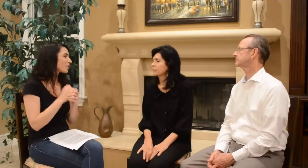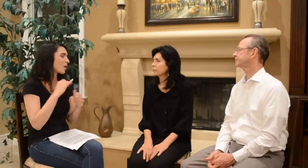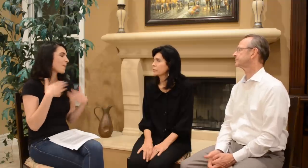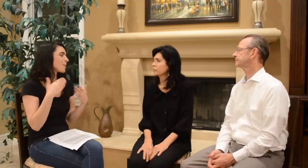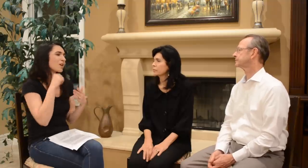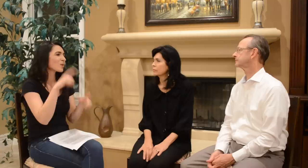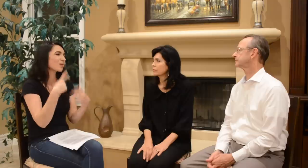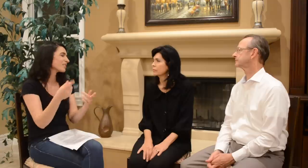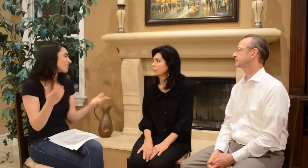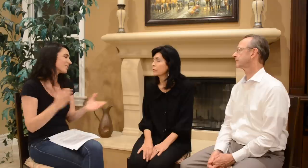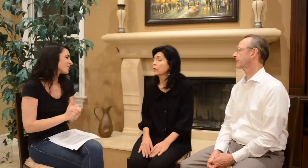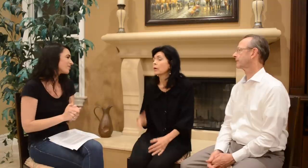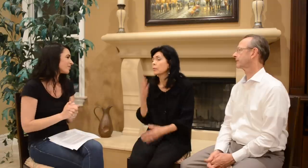I’m glad I didn’t go.